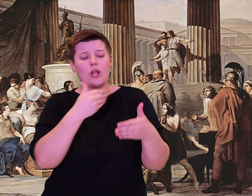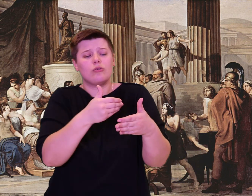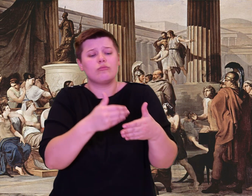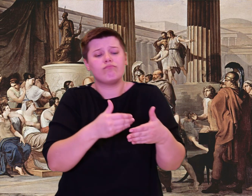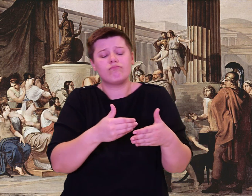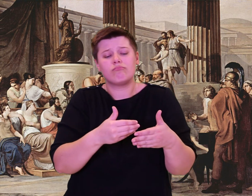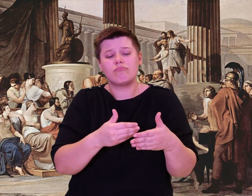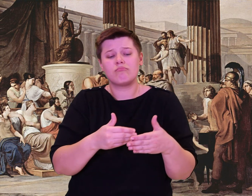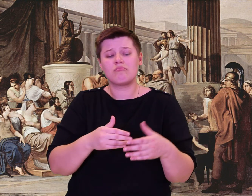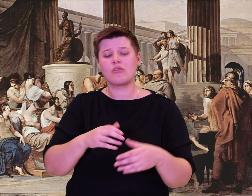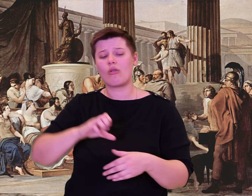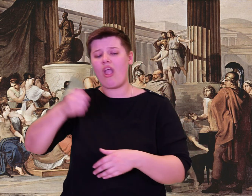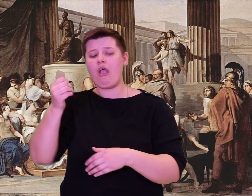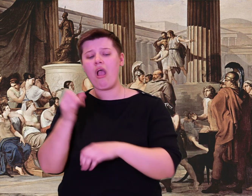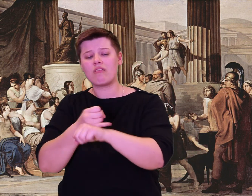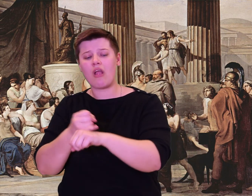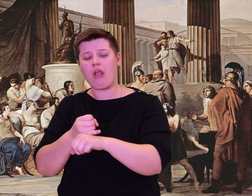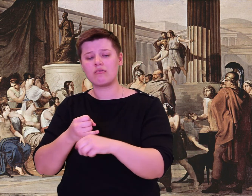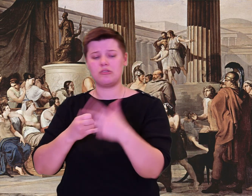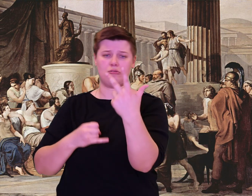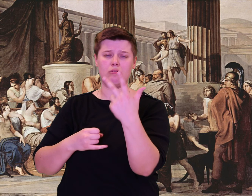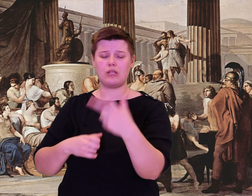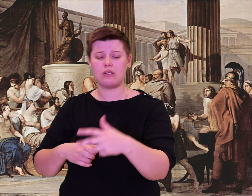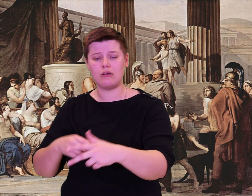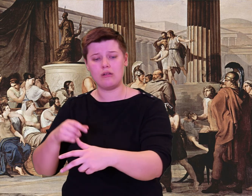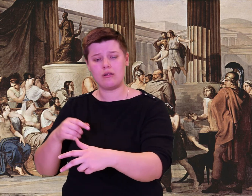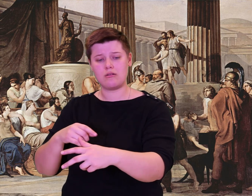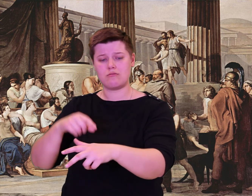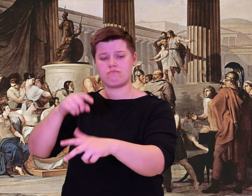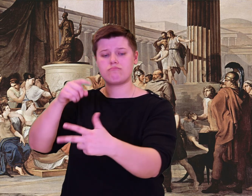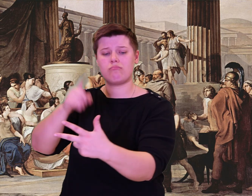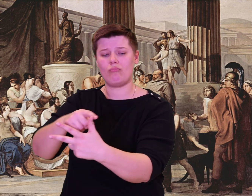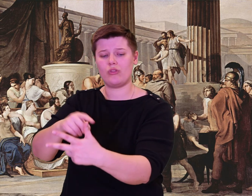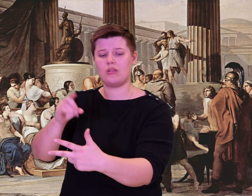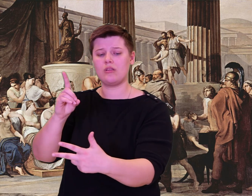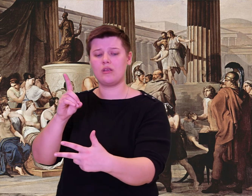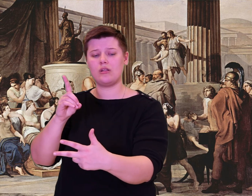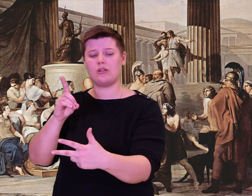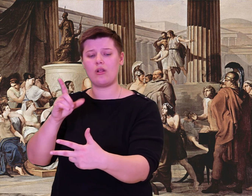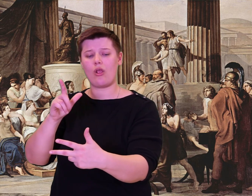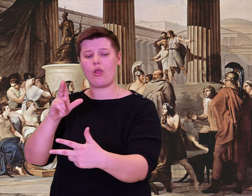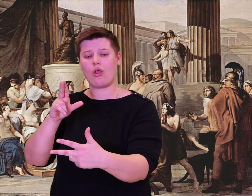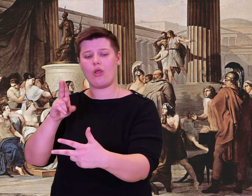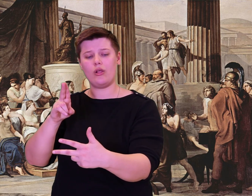My fame extends to heaven, but I live in Ithaca, where shaking forest hides